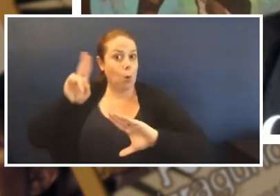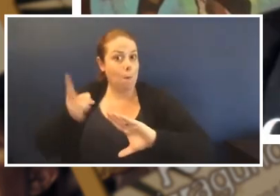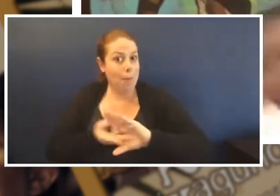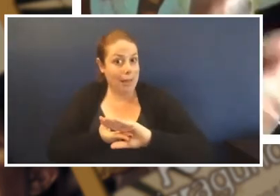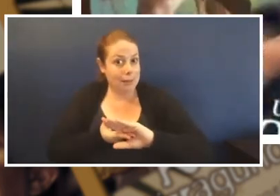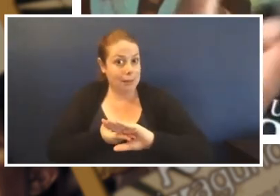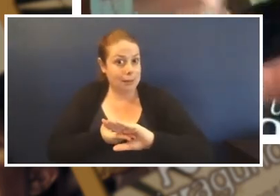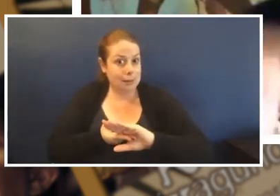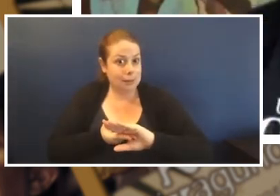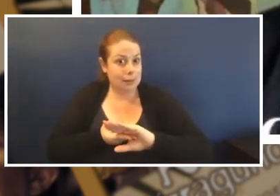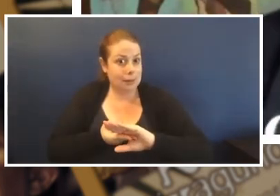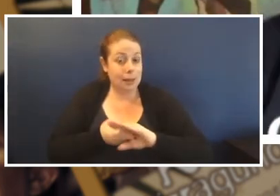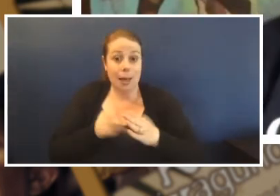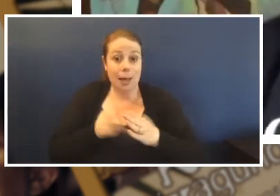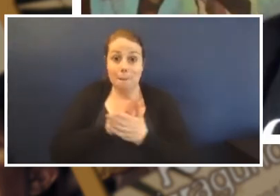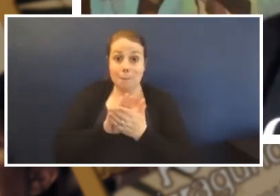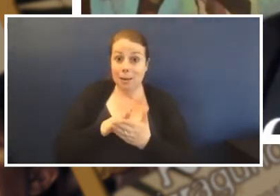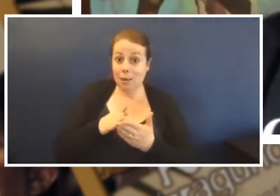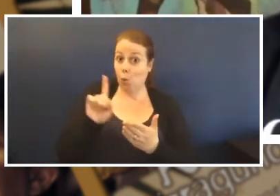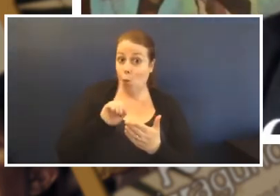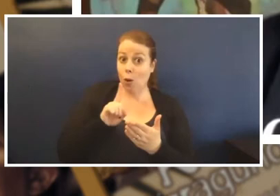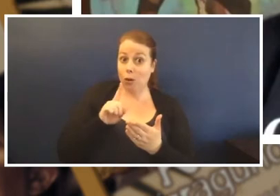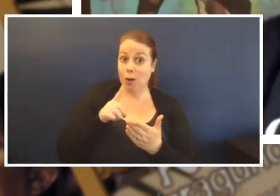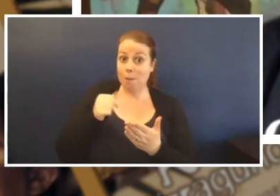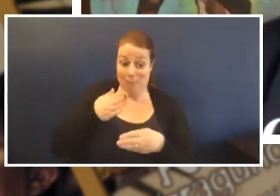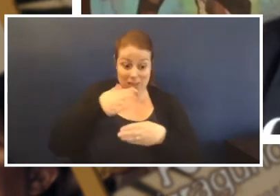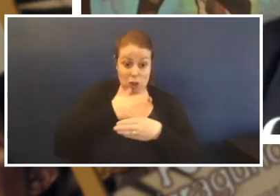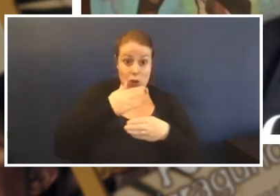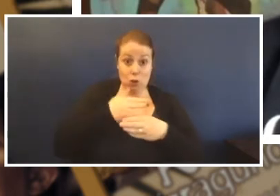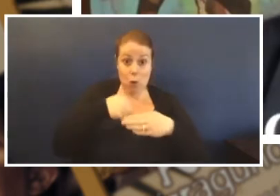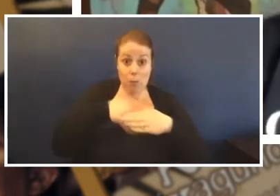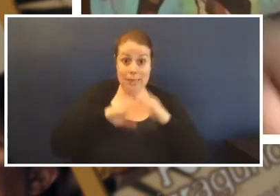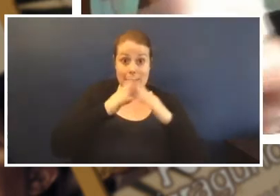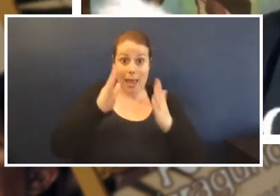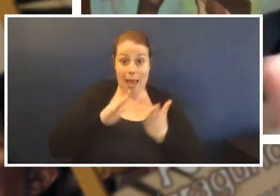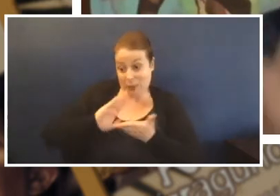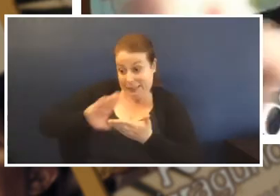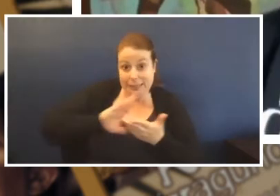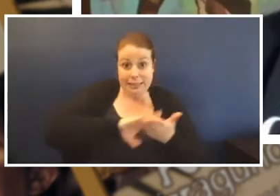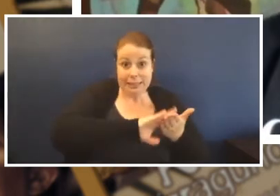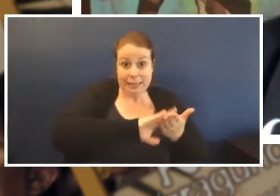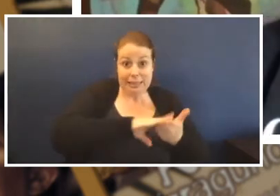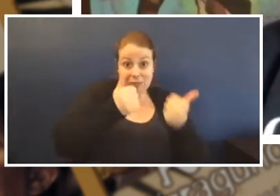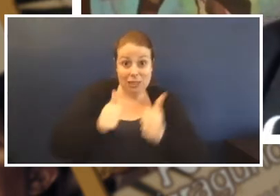do all the chores around the house. See I'm like my Mum now, have to do all the chores around the house,